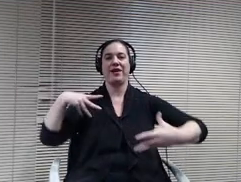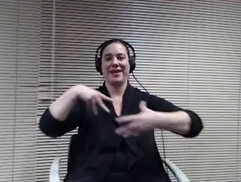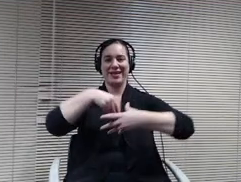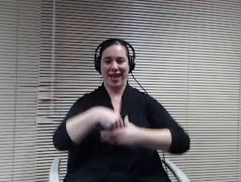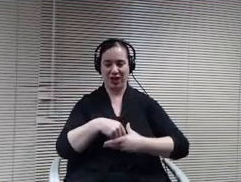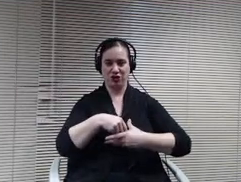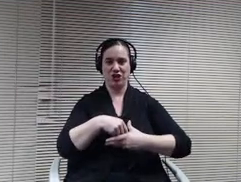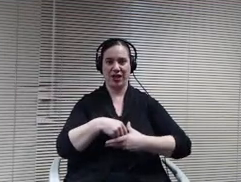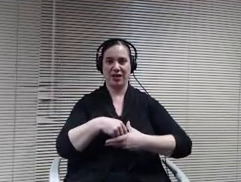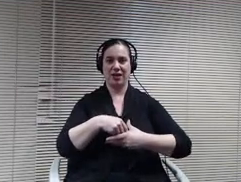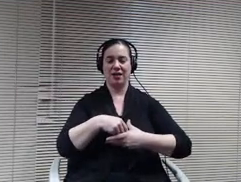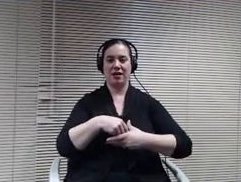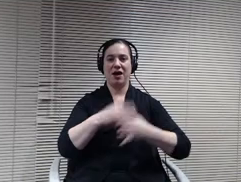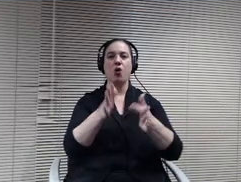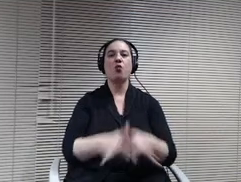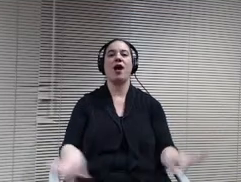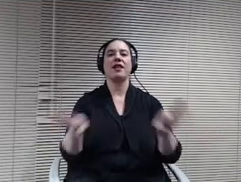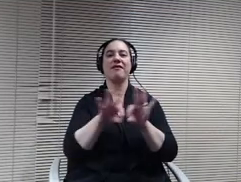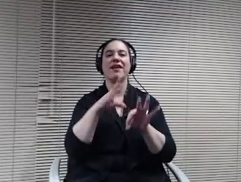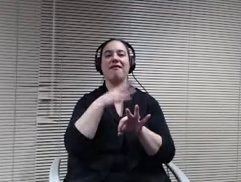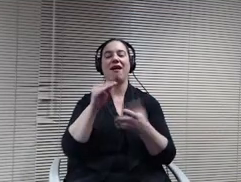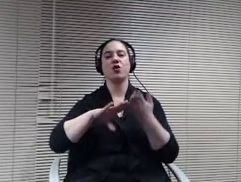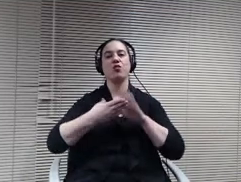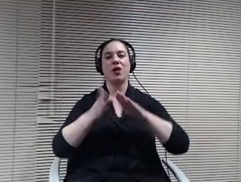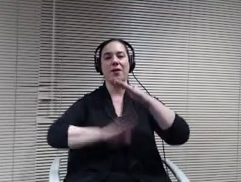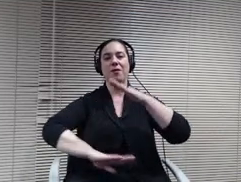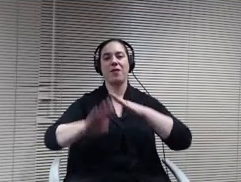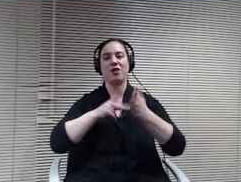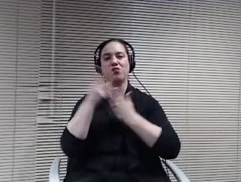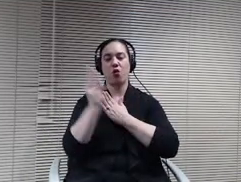continuation of their E 12 career here in Minne Tonka.